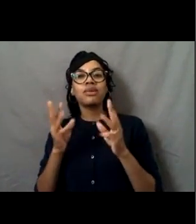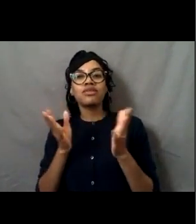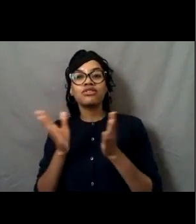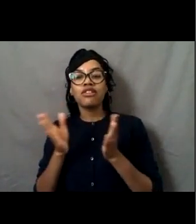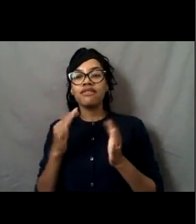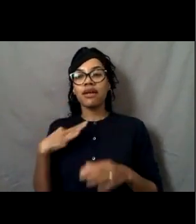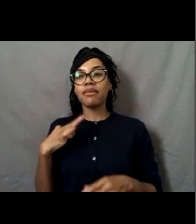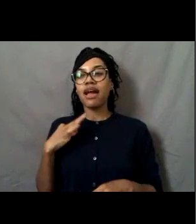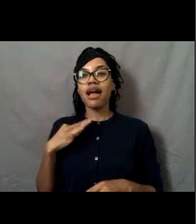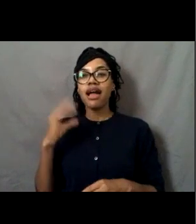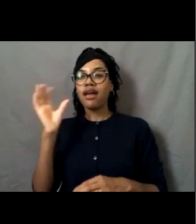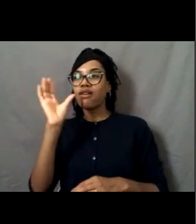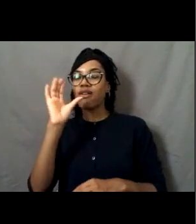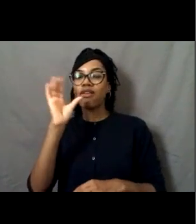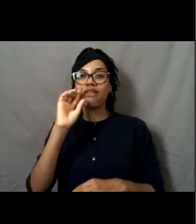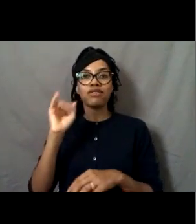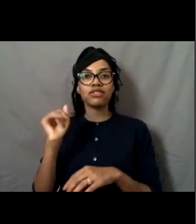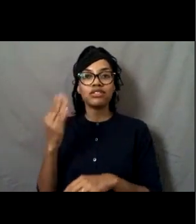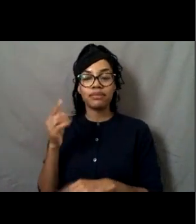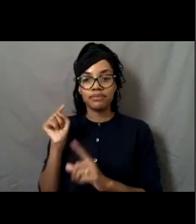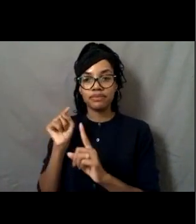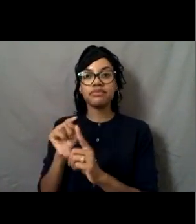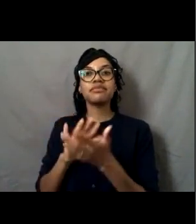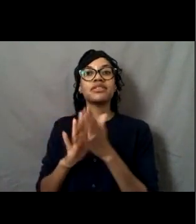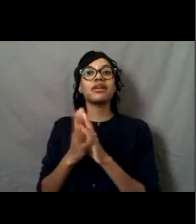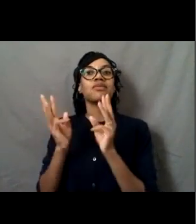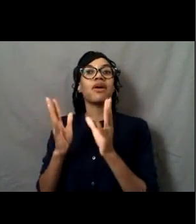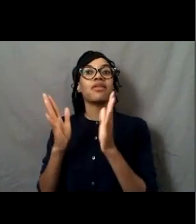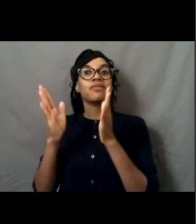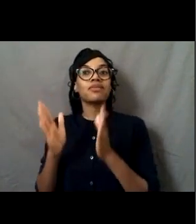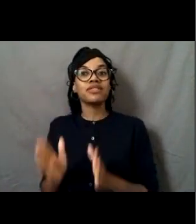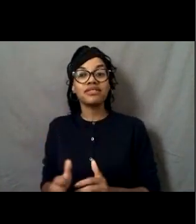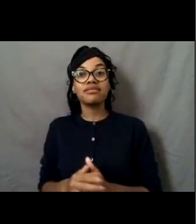This is what my plan was and life threw me another curve ball.